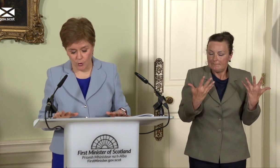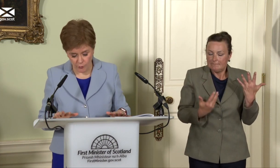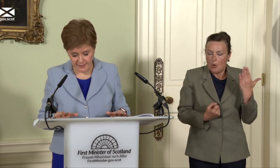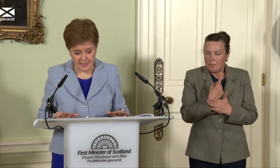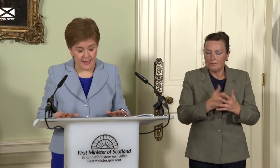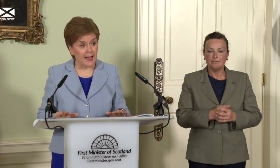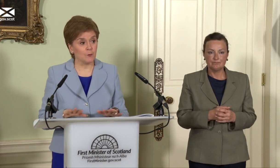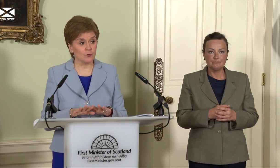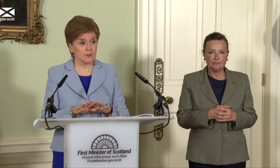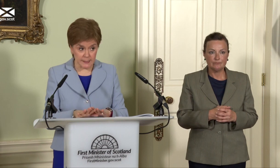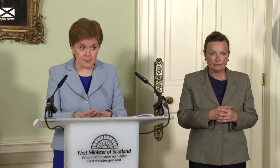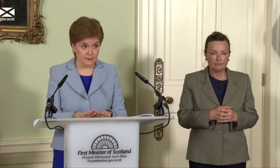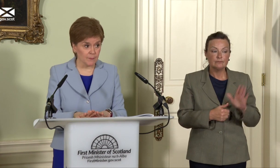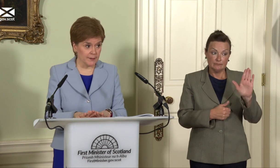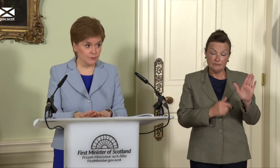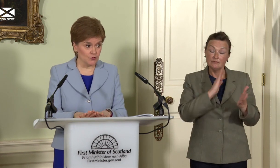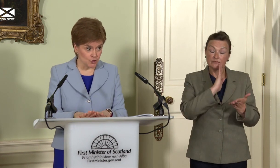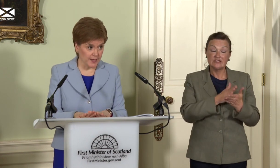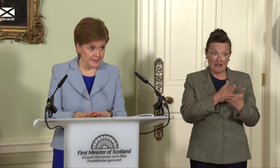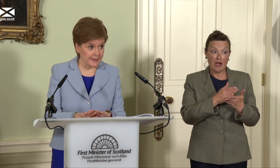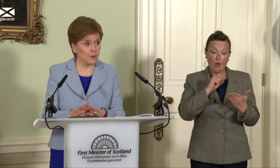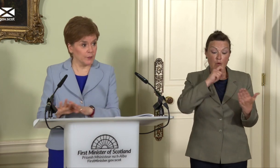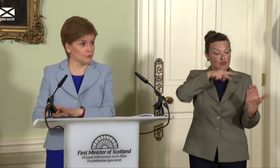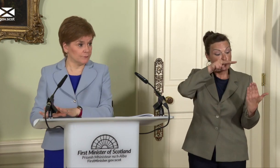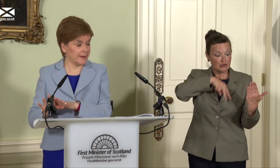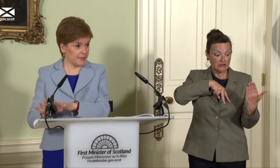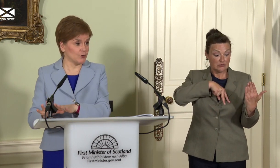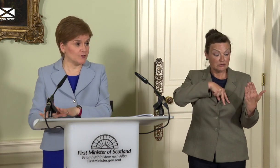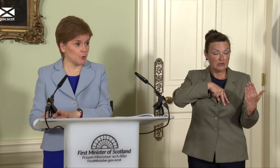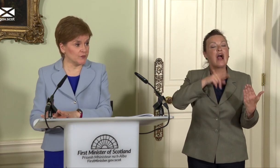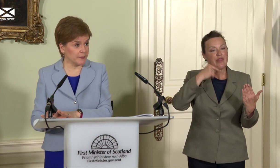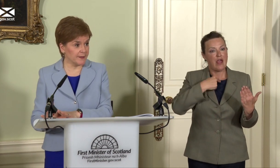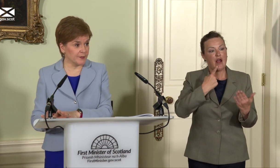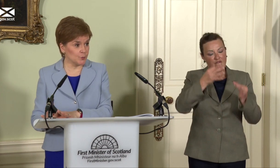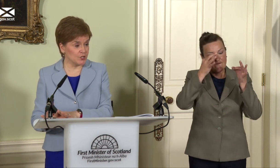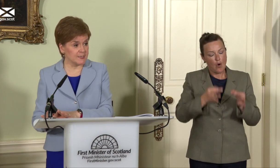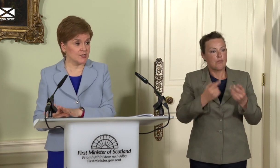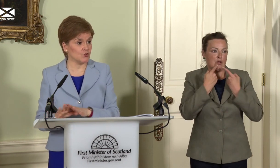of it. I will clearly do that and I will issue a response when I’ve had the opportunity to do it,